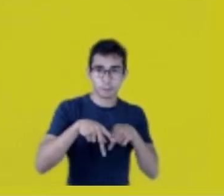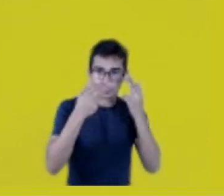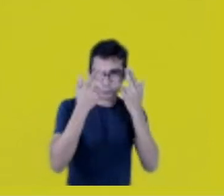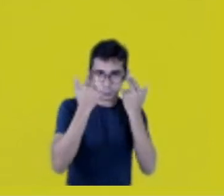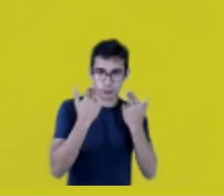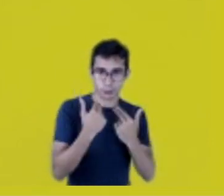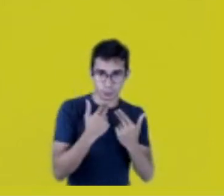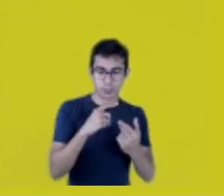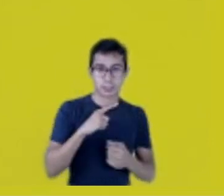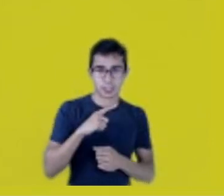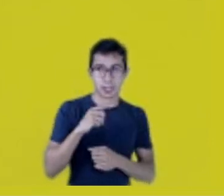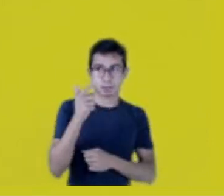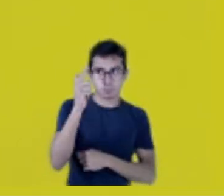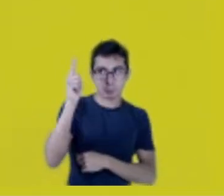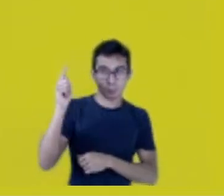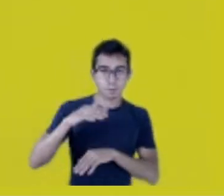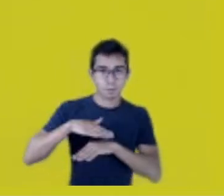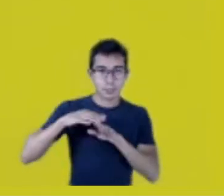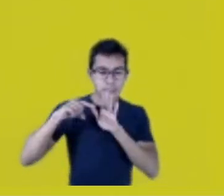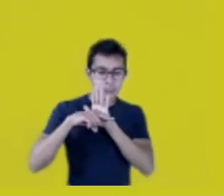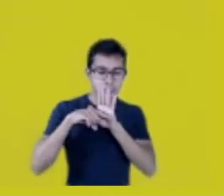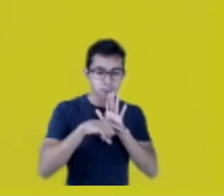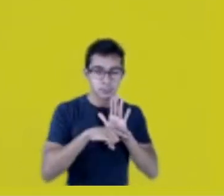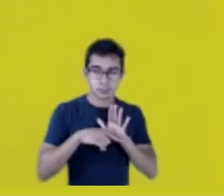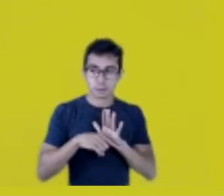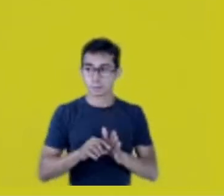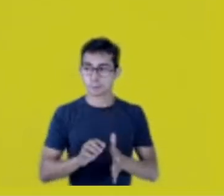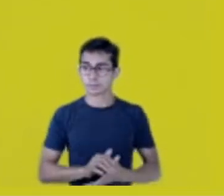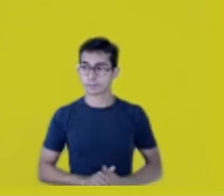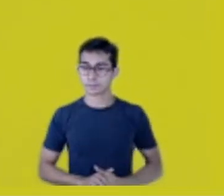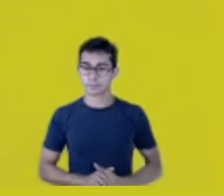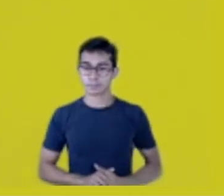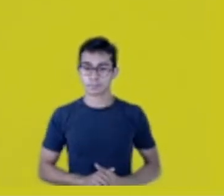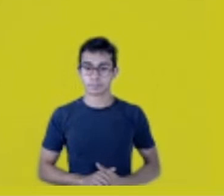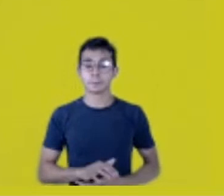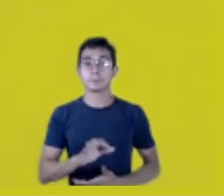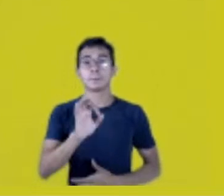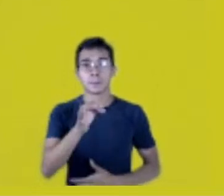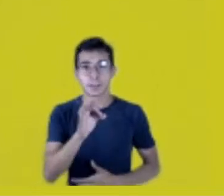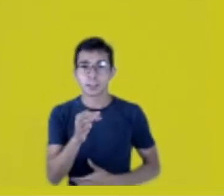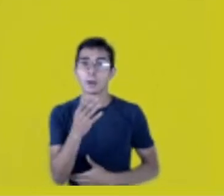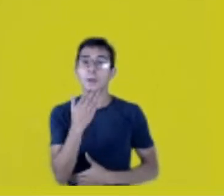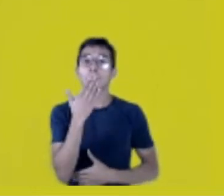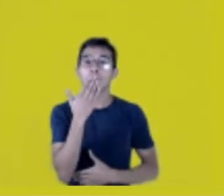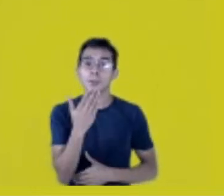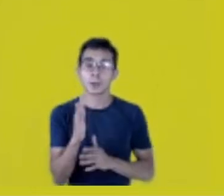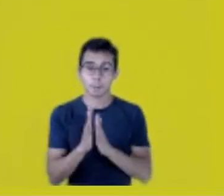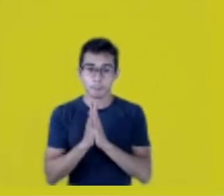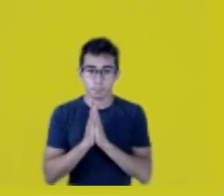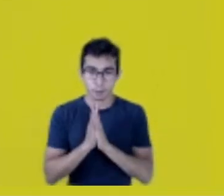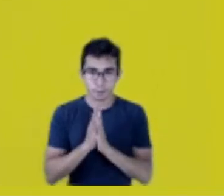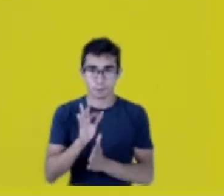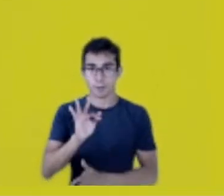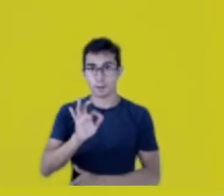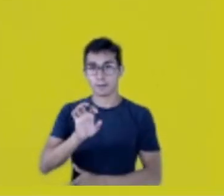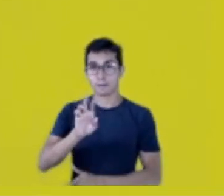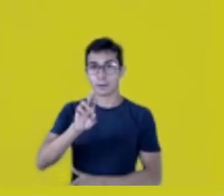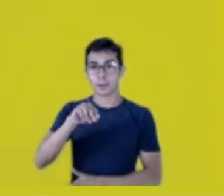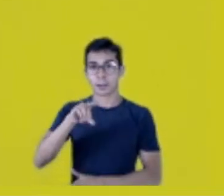You’re right. Allow me to ask Fernanda to please stop sharing her screen